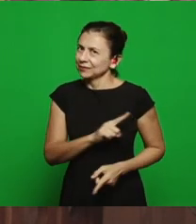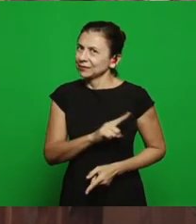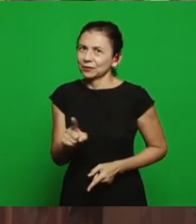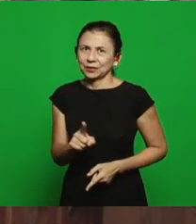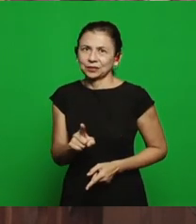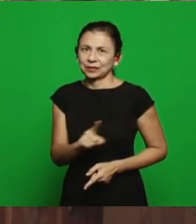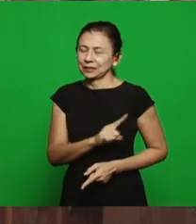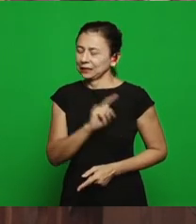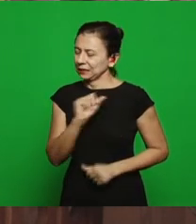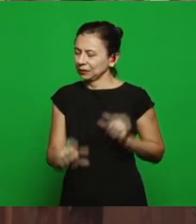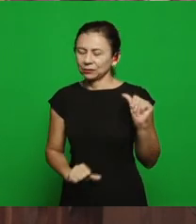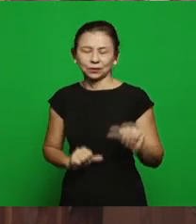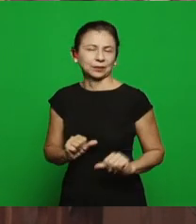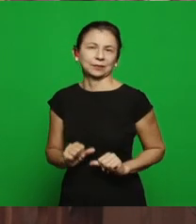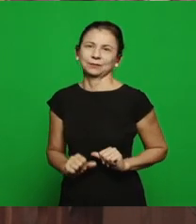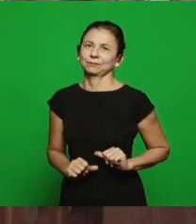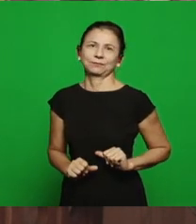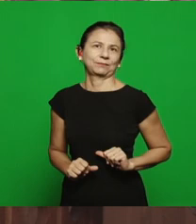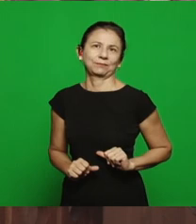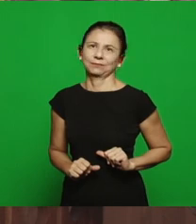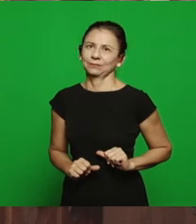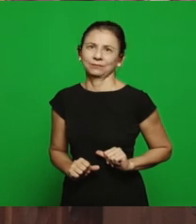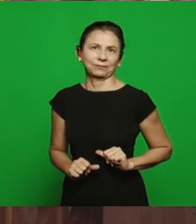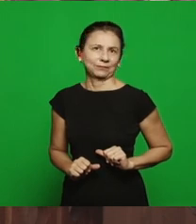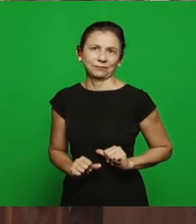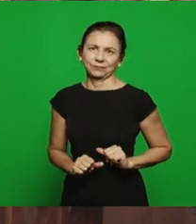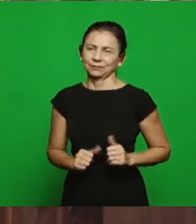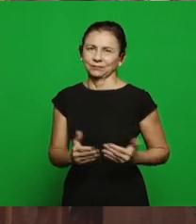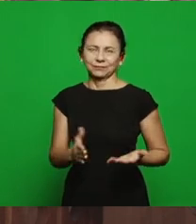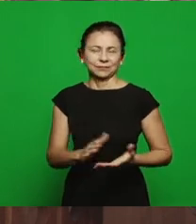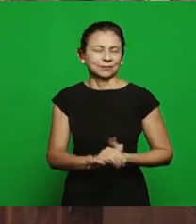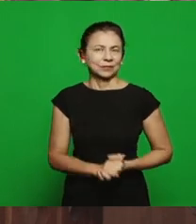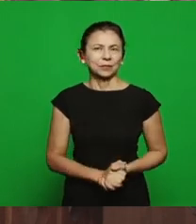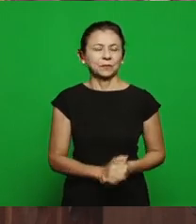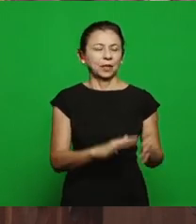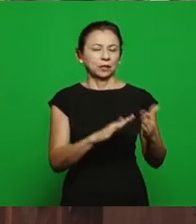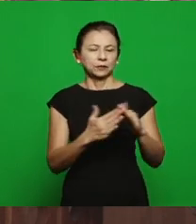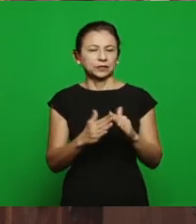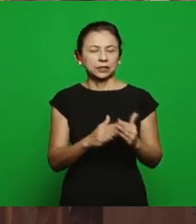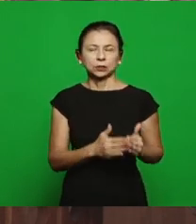you don't give it to a relative, a neighbor, friends